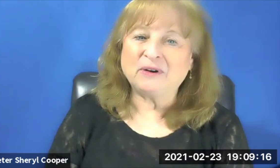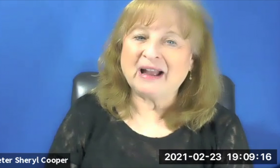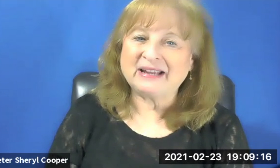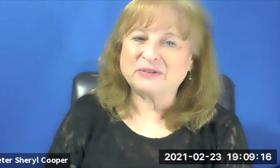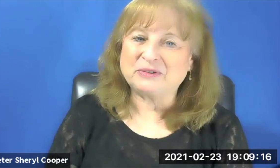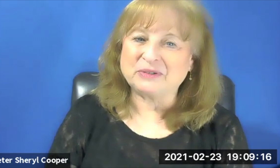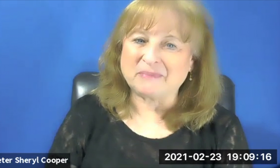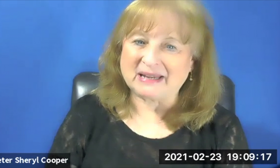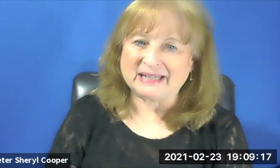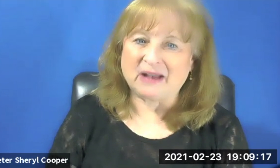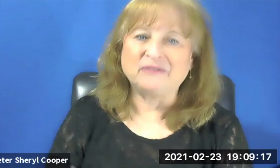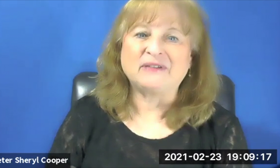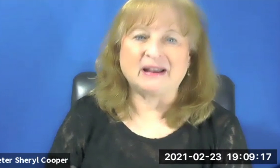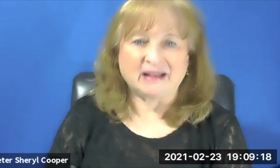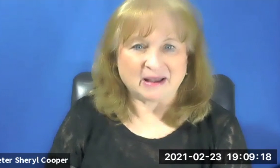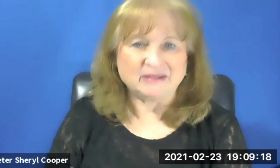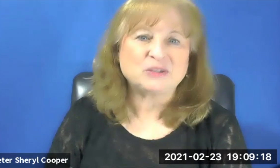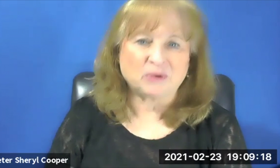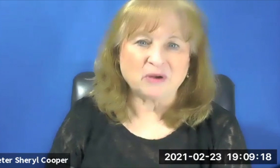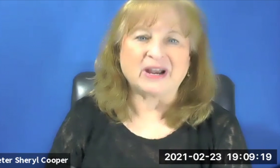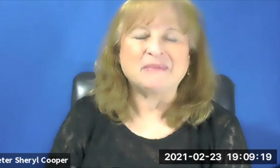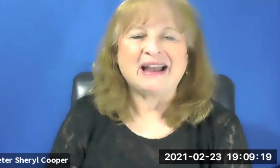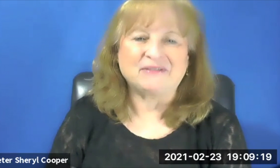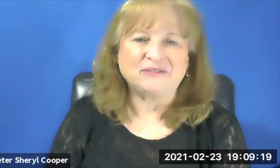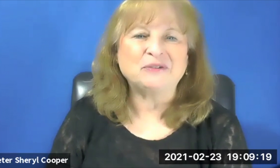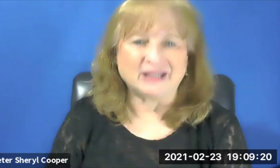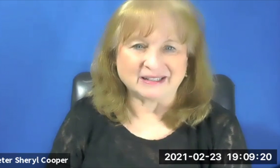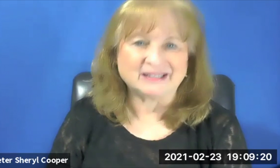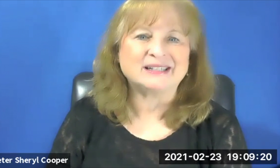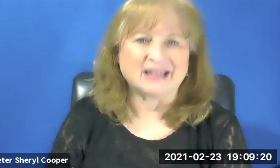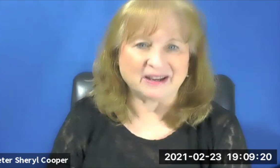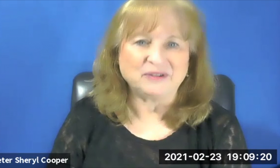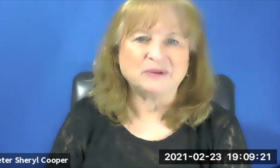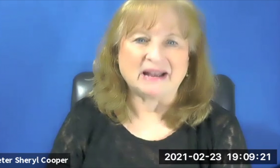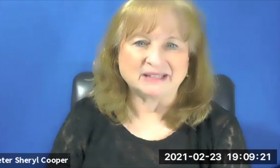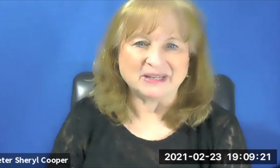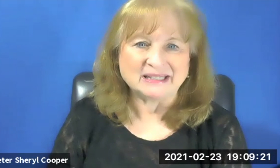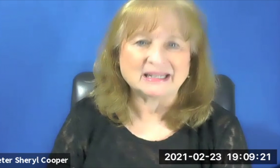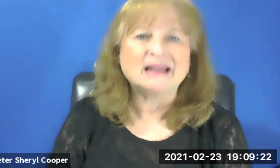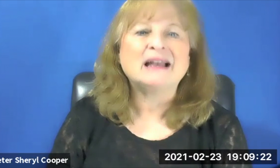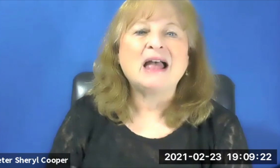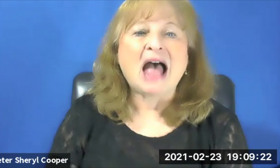Before I introduce myself and this program, I have a few things to say, a few announcements.